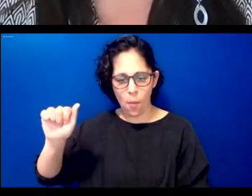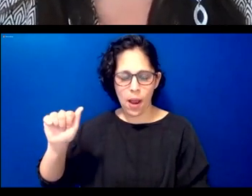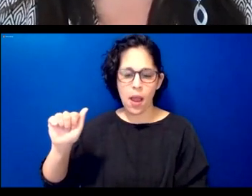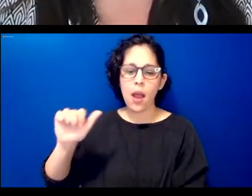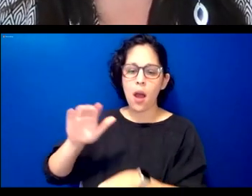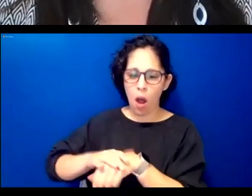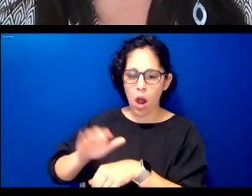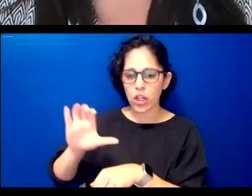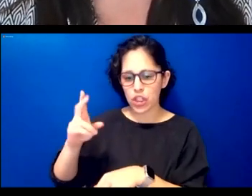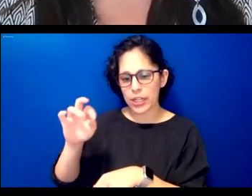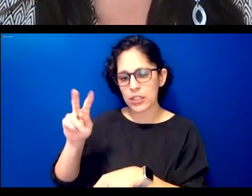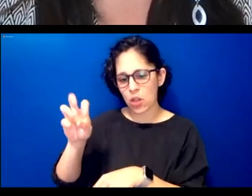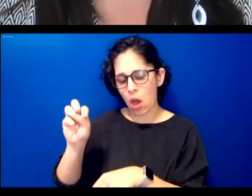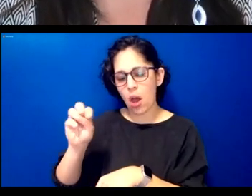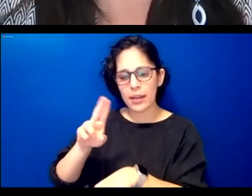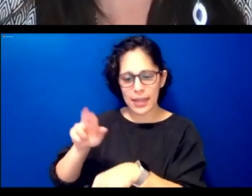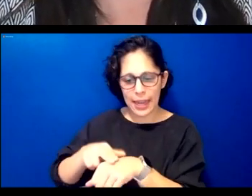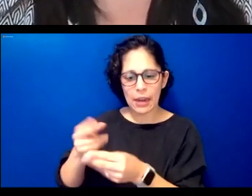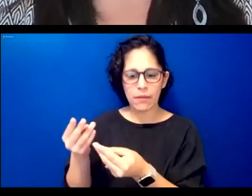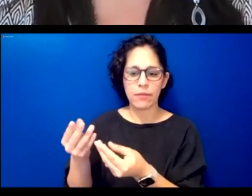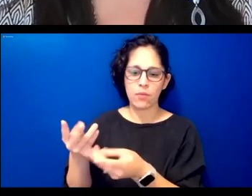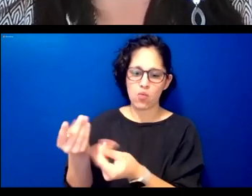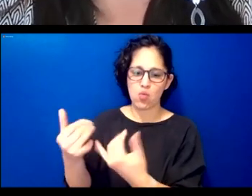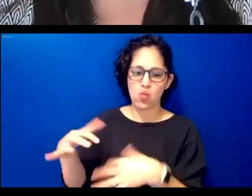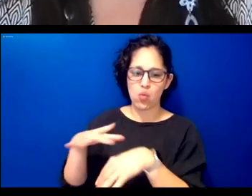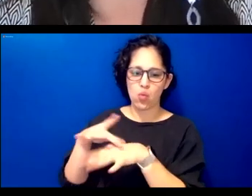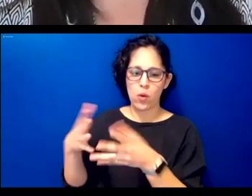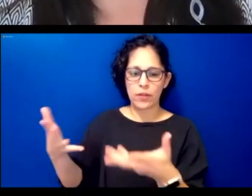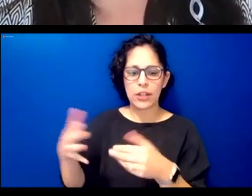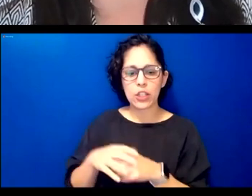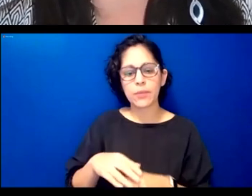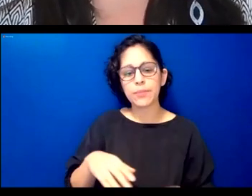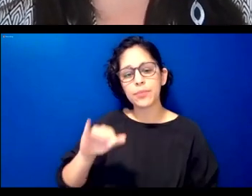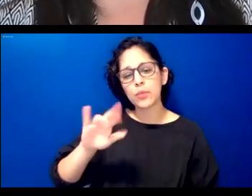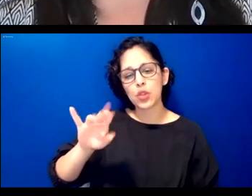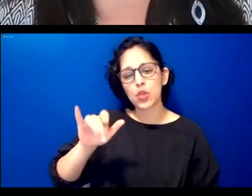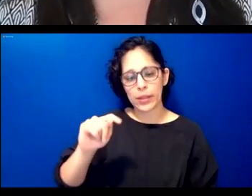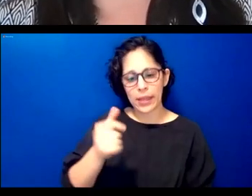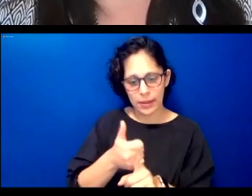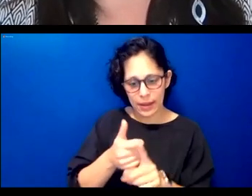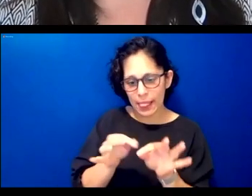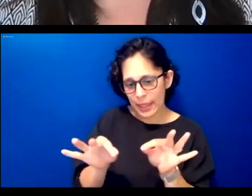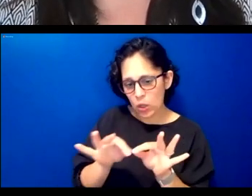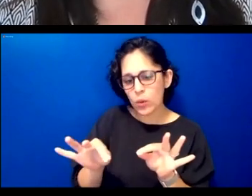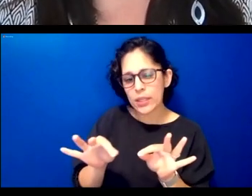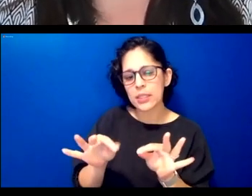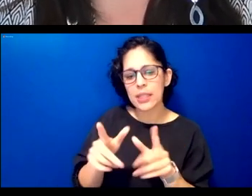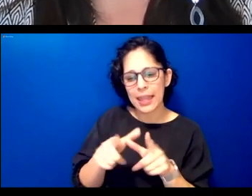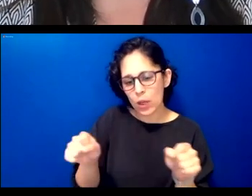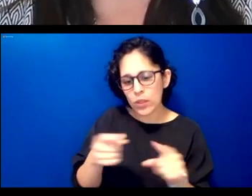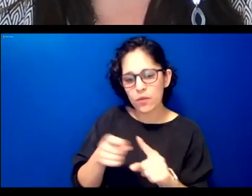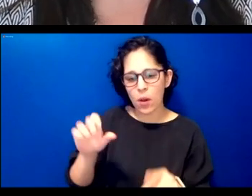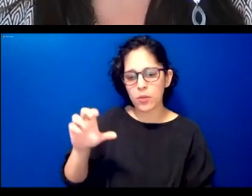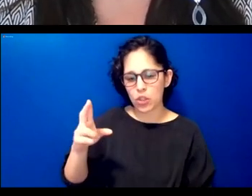language revitalization program and also holds a phd from the university of oklahoma in addition